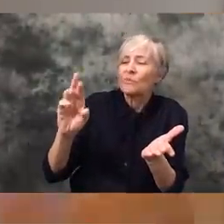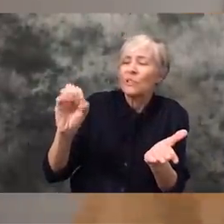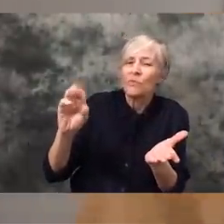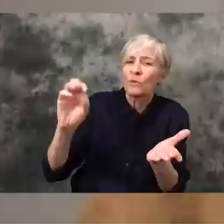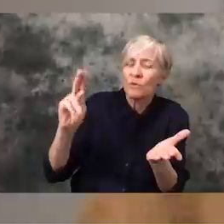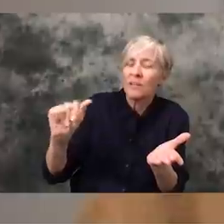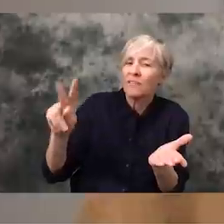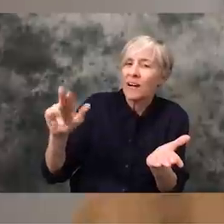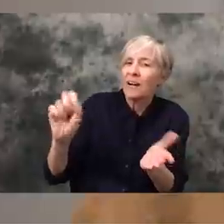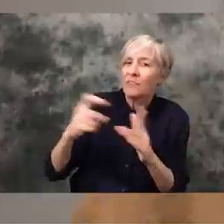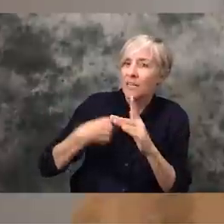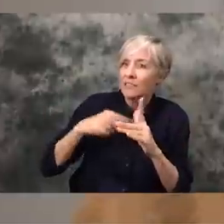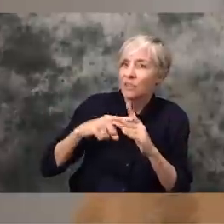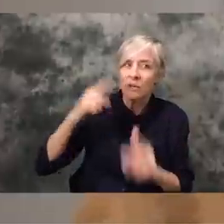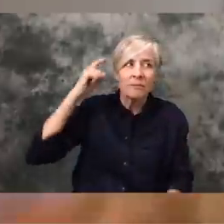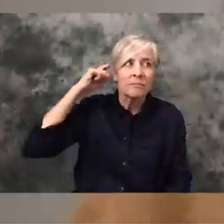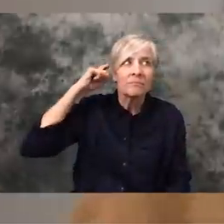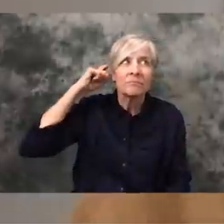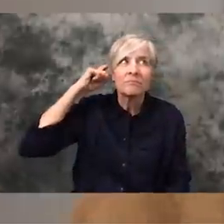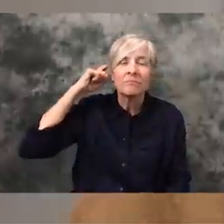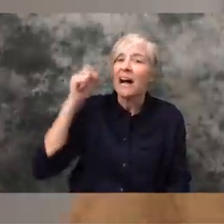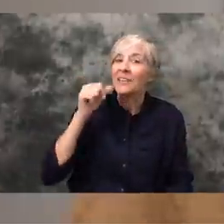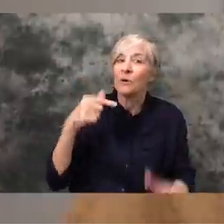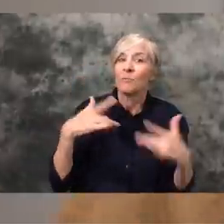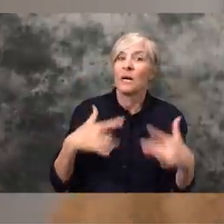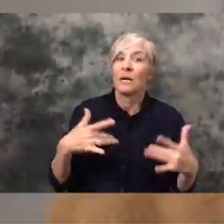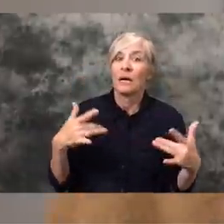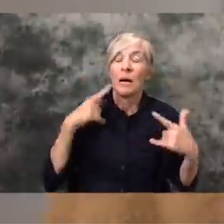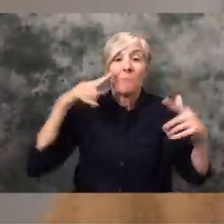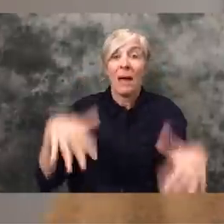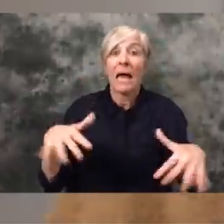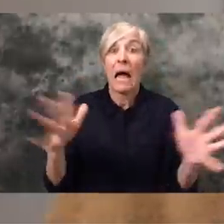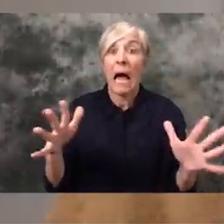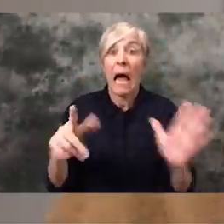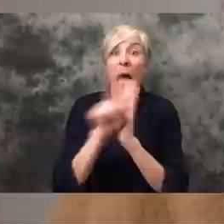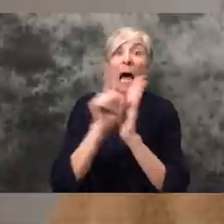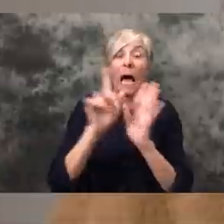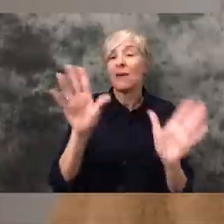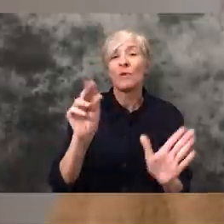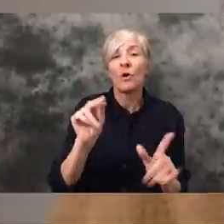not an alarmist and I think I'm pretty pragmatic, but I sort of heard that this